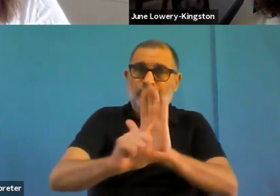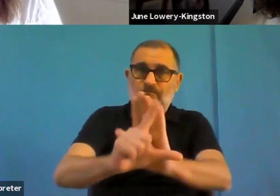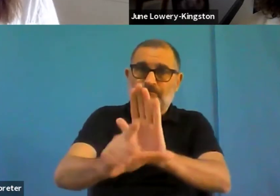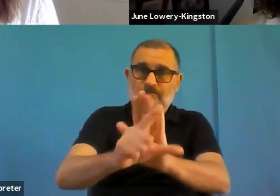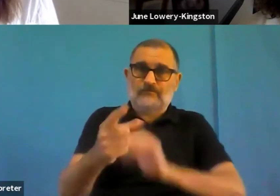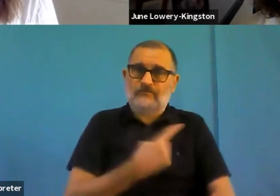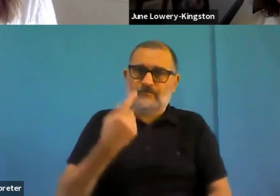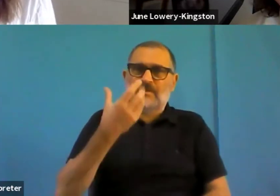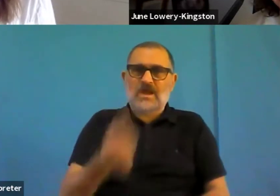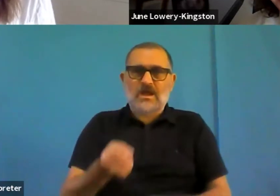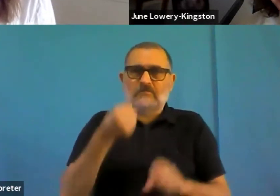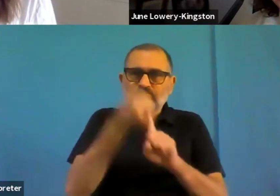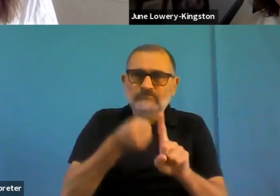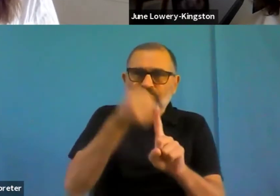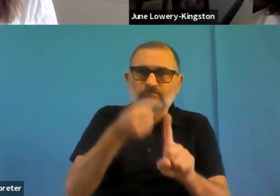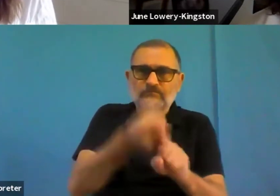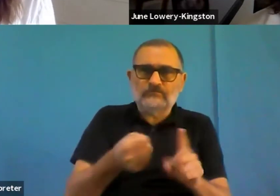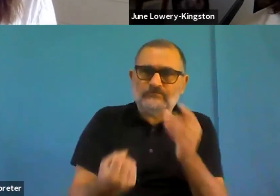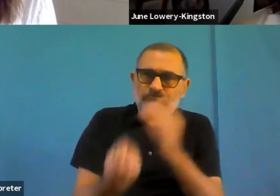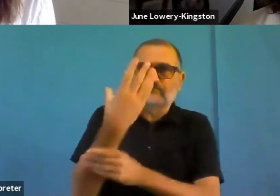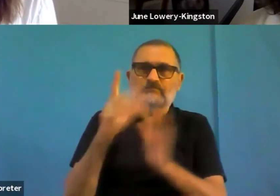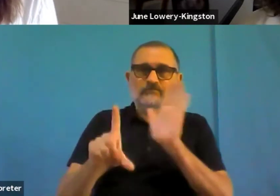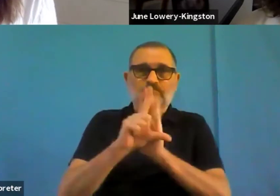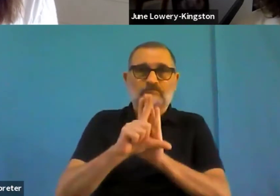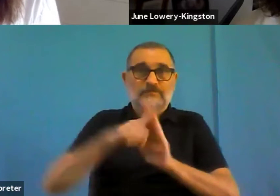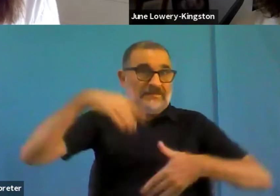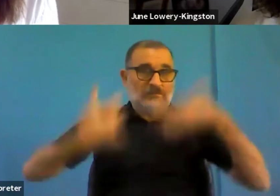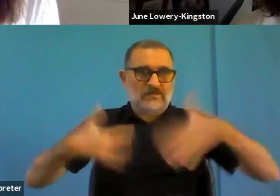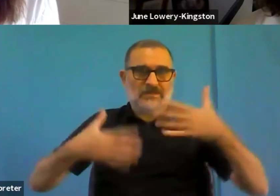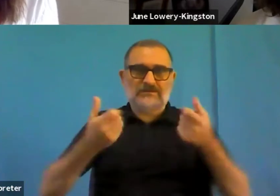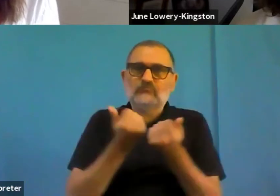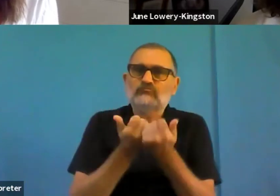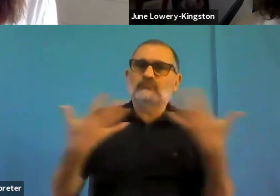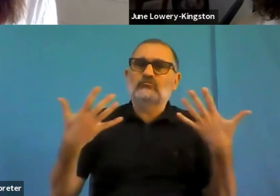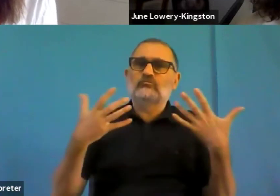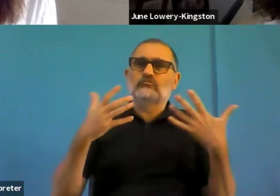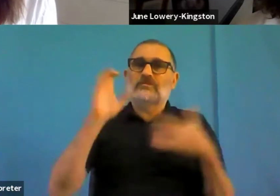audiovisual media services directive, obviously, the web accessibility directive, also the